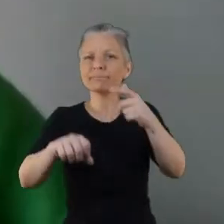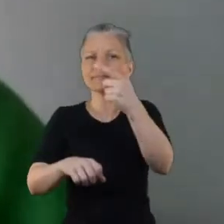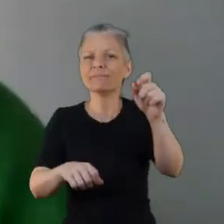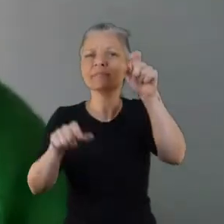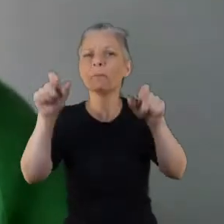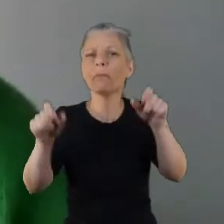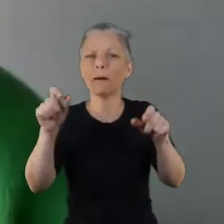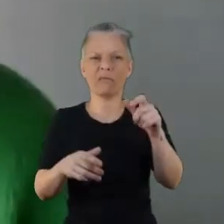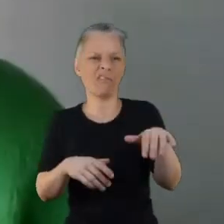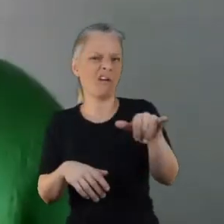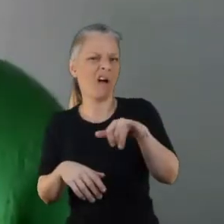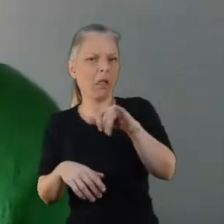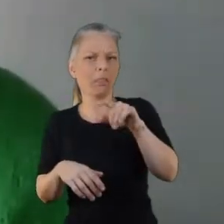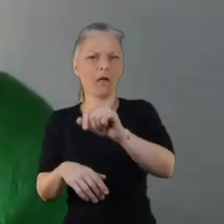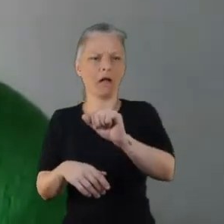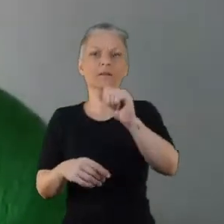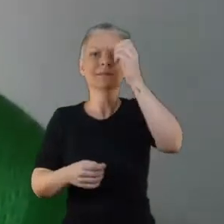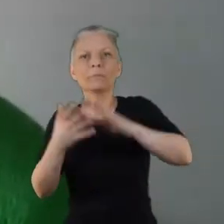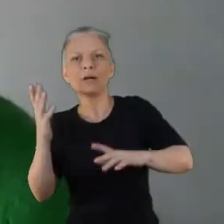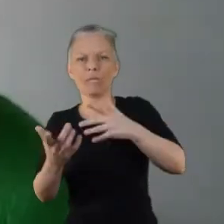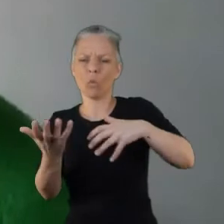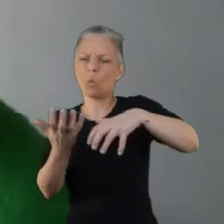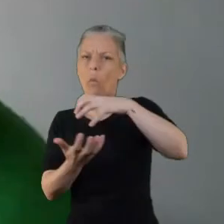workers and local mental health organisations.